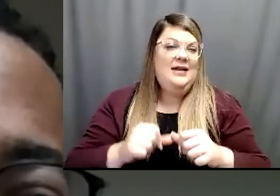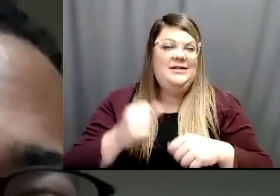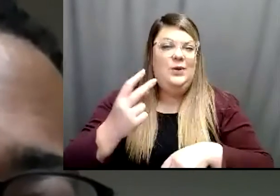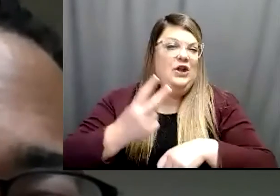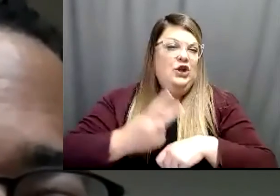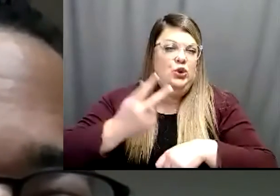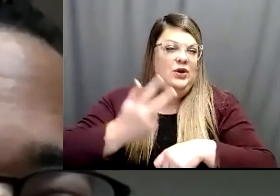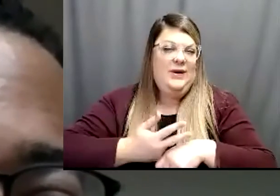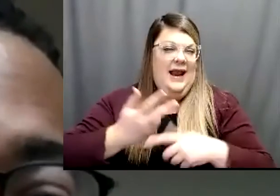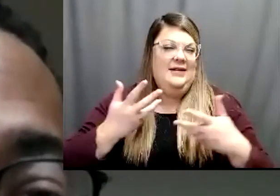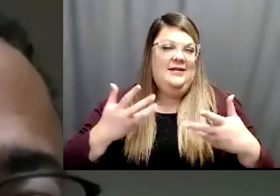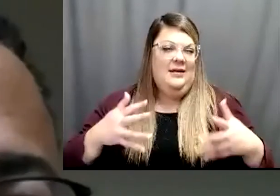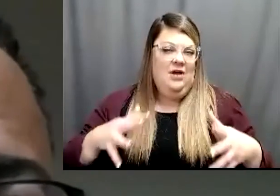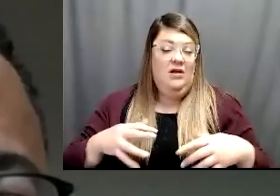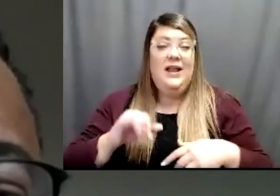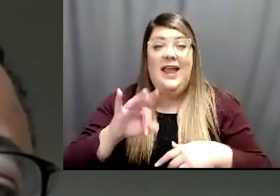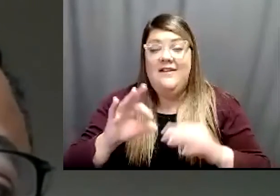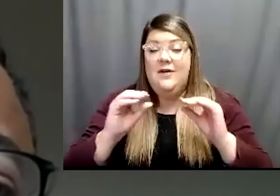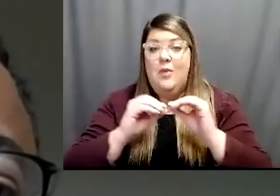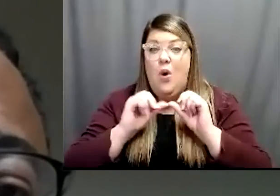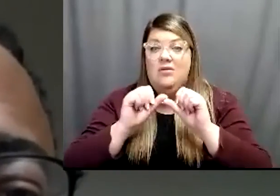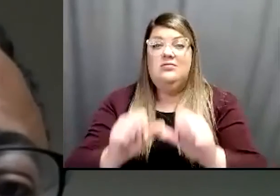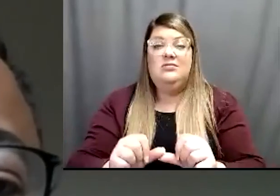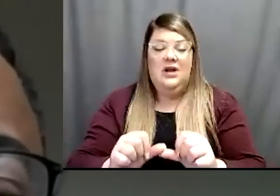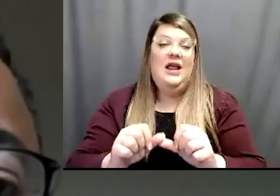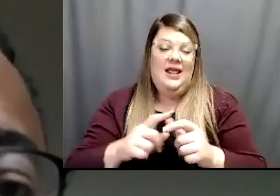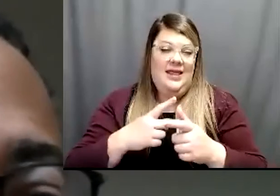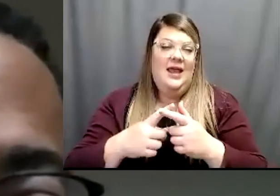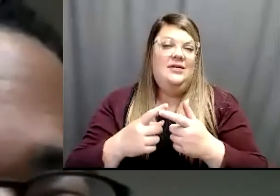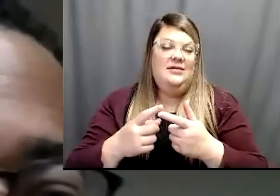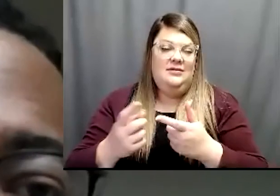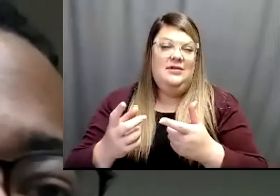do have prolonged symptoms for more than that, then please consult with your doctor to see if